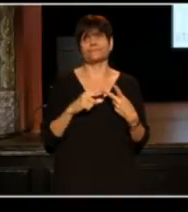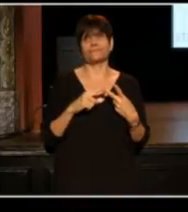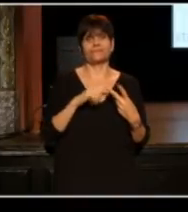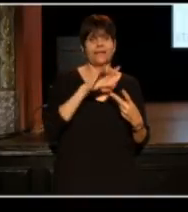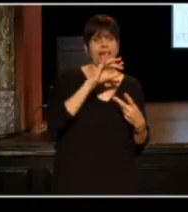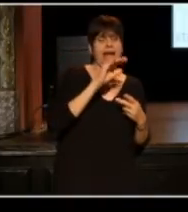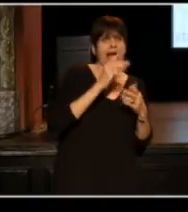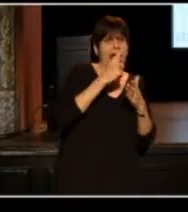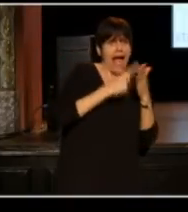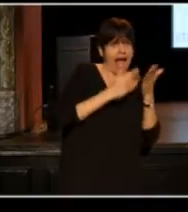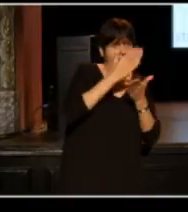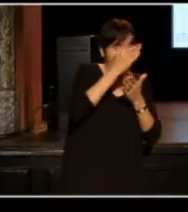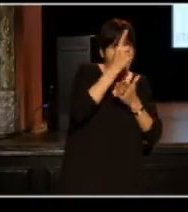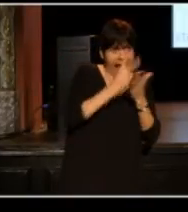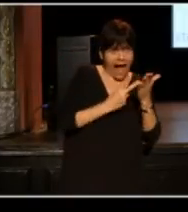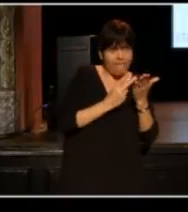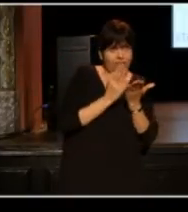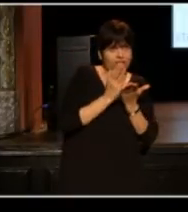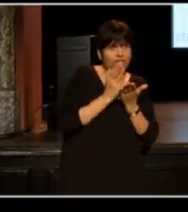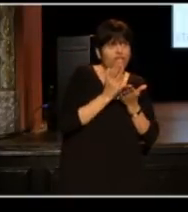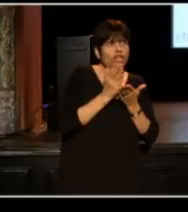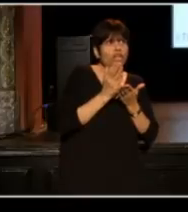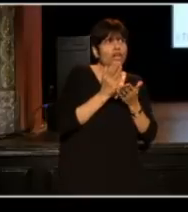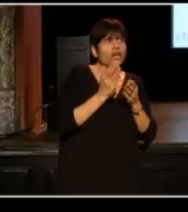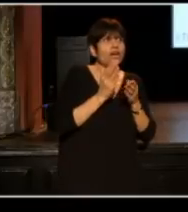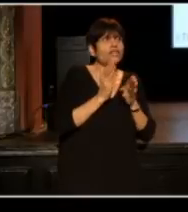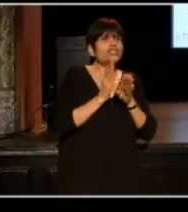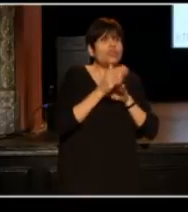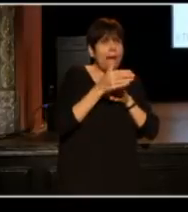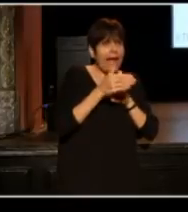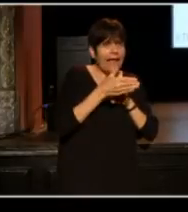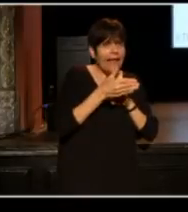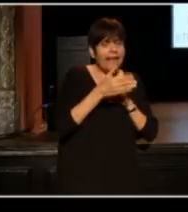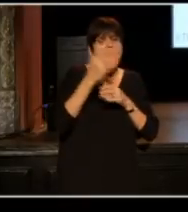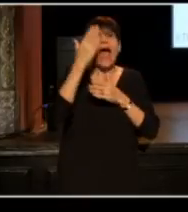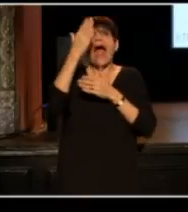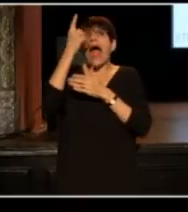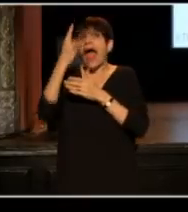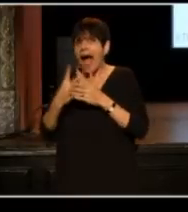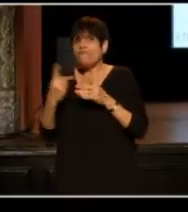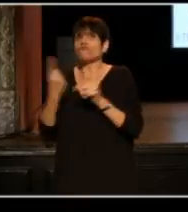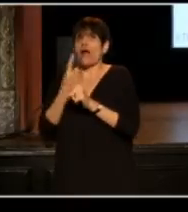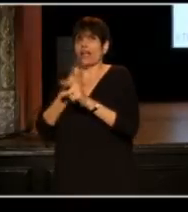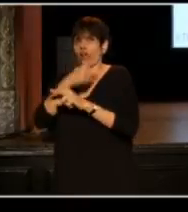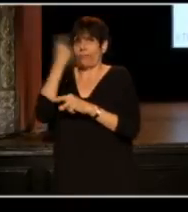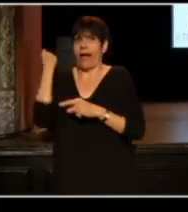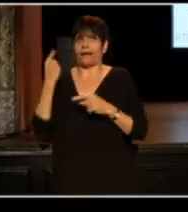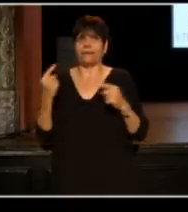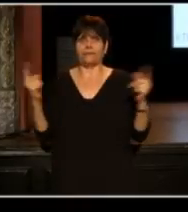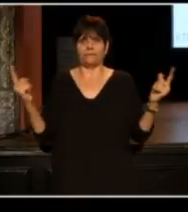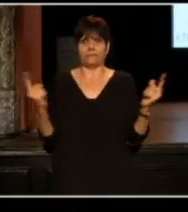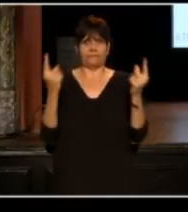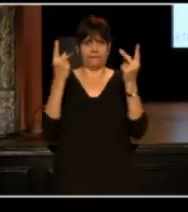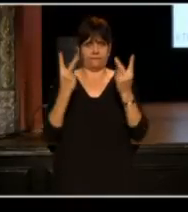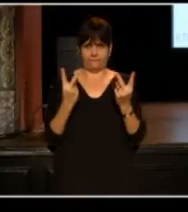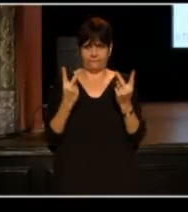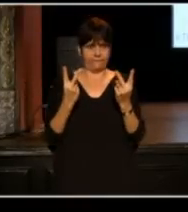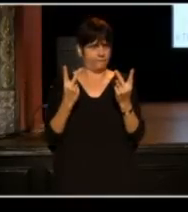I think our kids might end up Dominican or something."